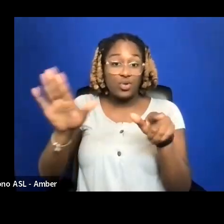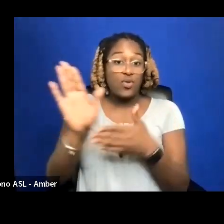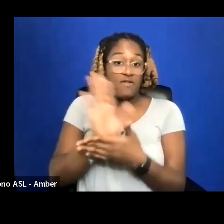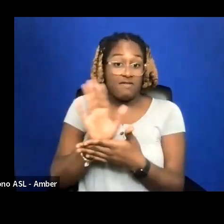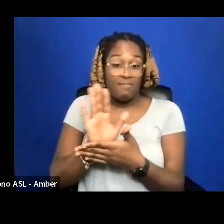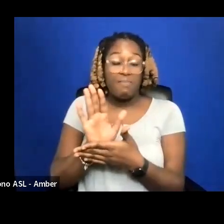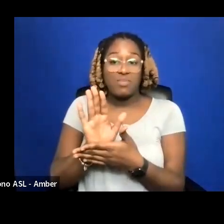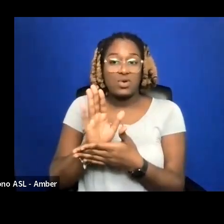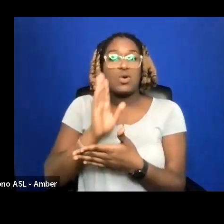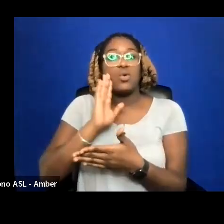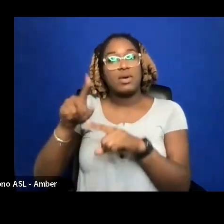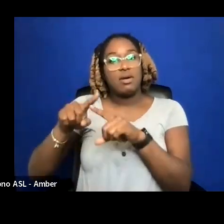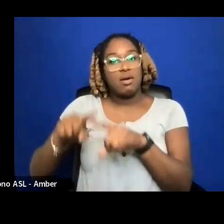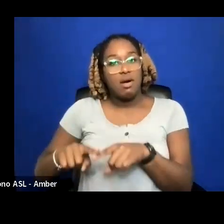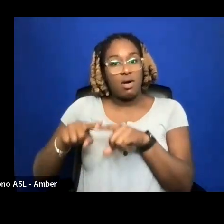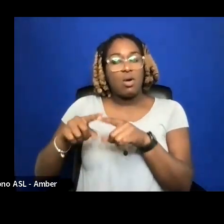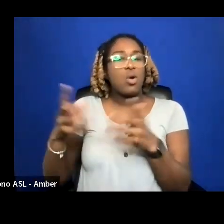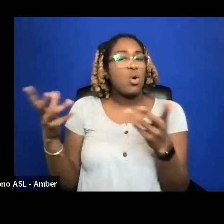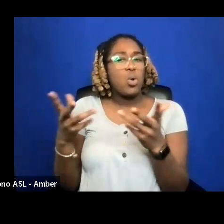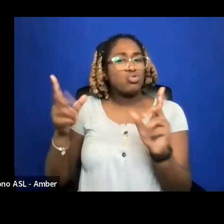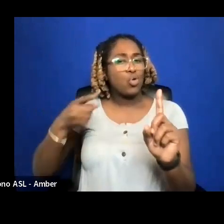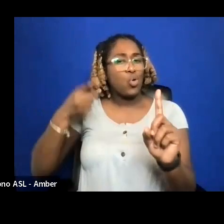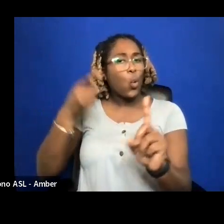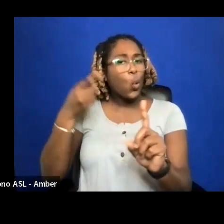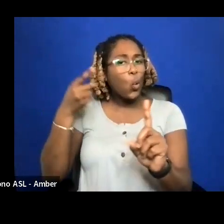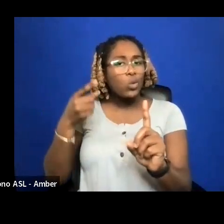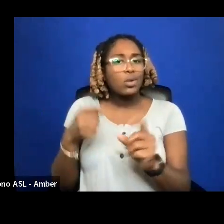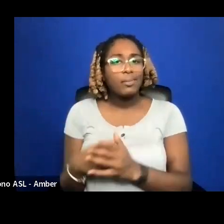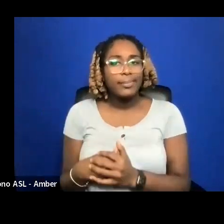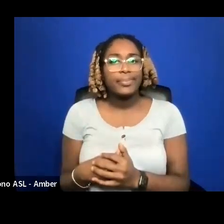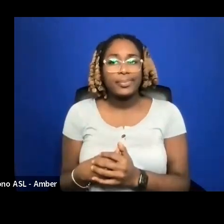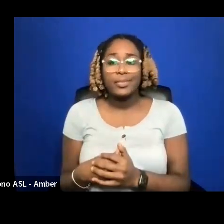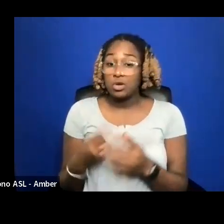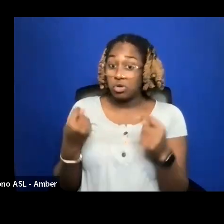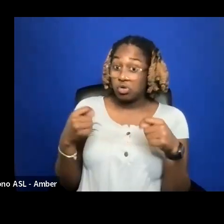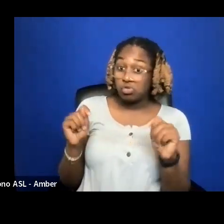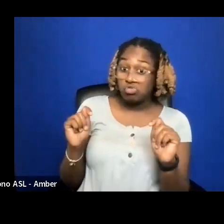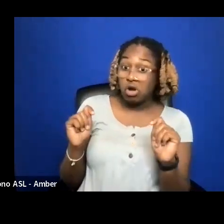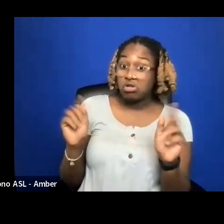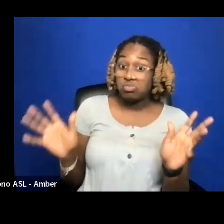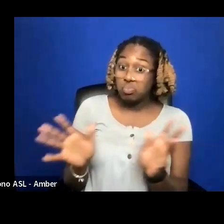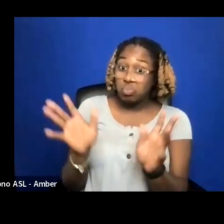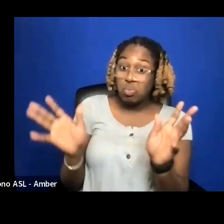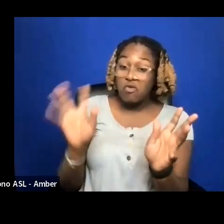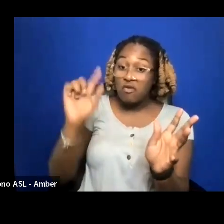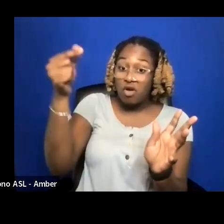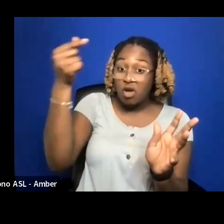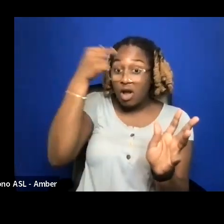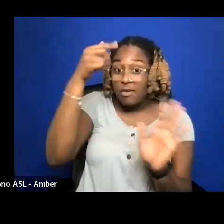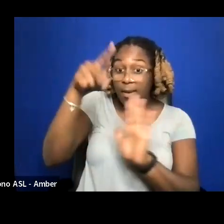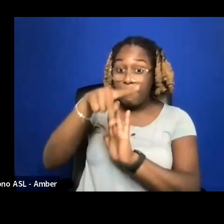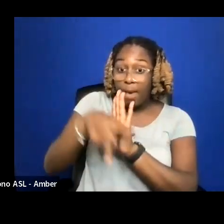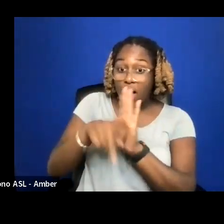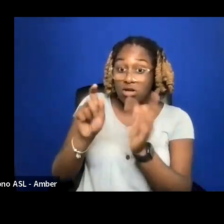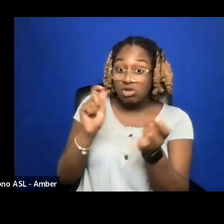GOALS ARE. ARE YOU TRYING TO PUSH FOR GOVERNMENT POLICY CHANGE? ARE YOU SUPPORTING A HUMAN RIGHTS CAUSE?